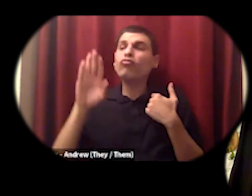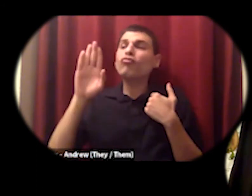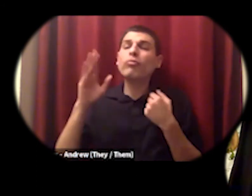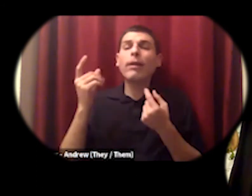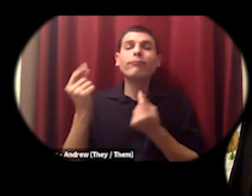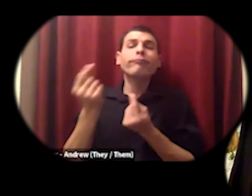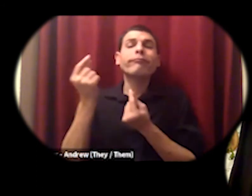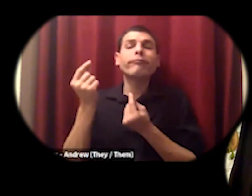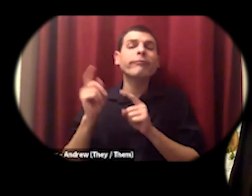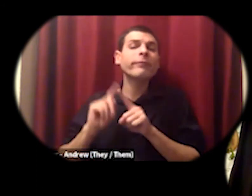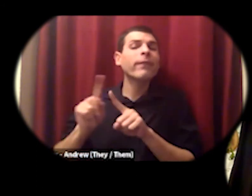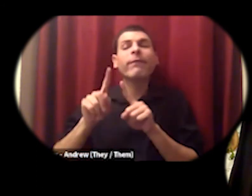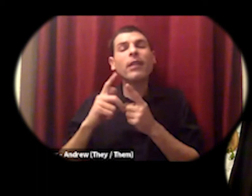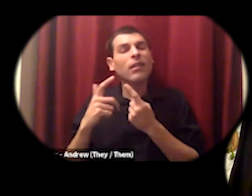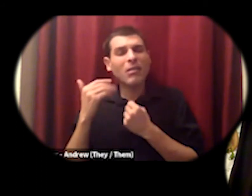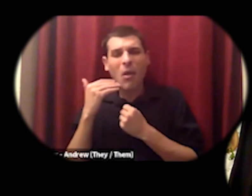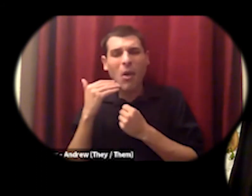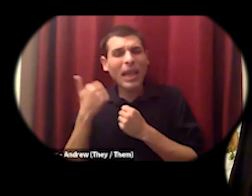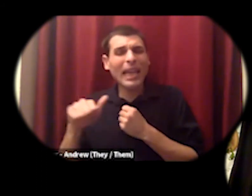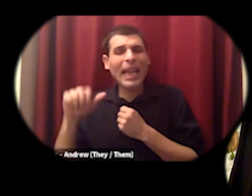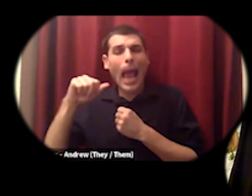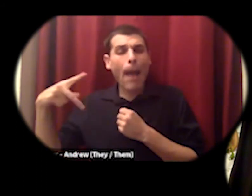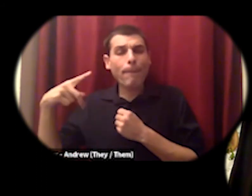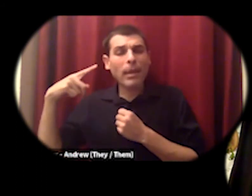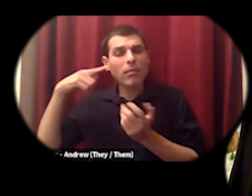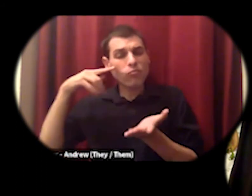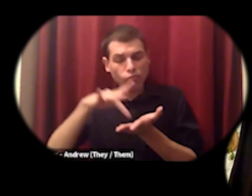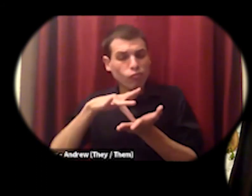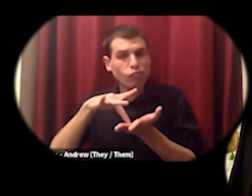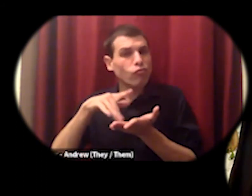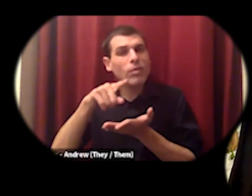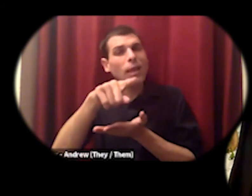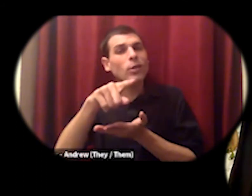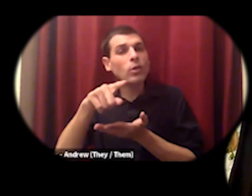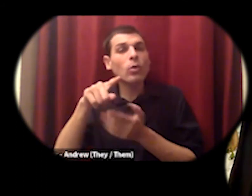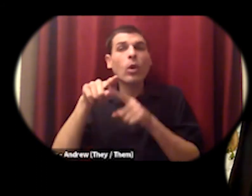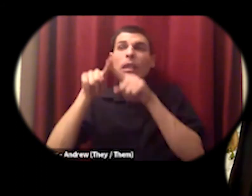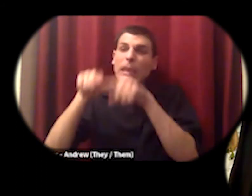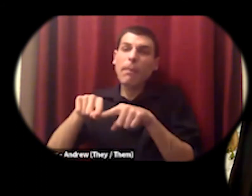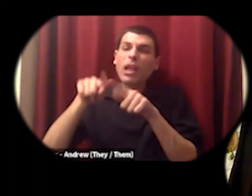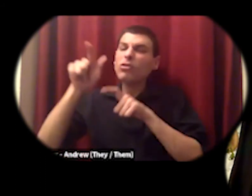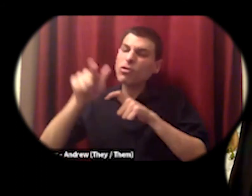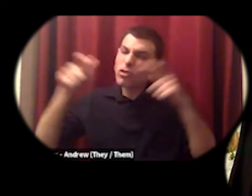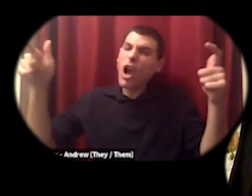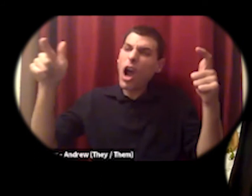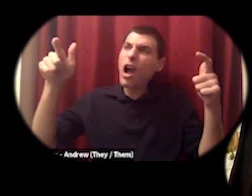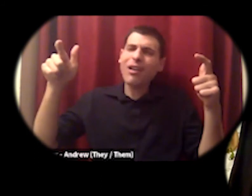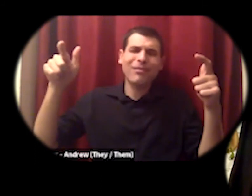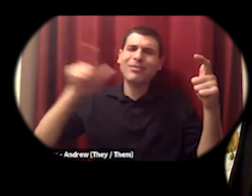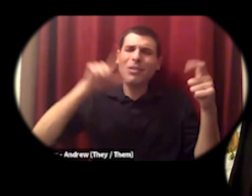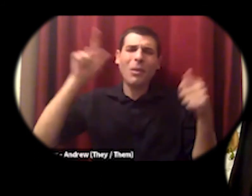all of those can be recreated at a regional or local scale there's a big story a few